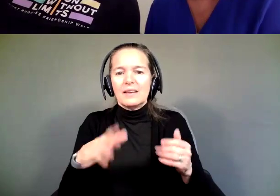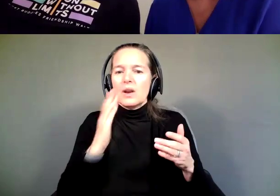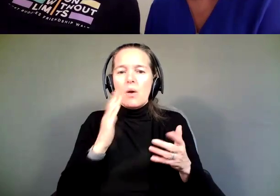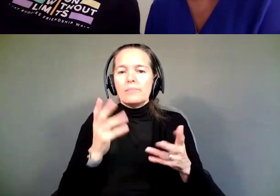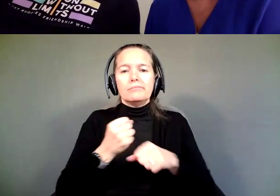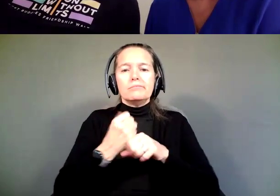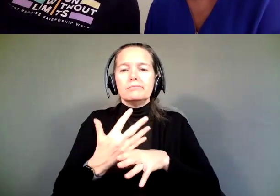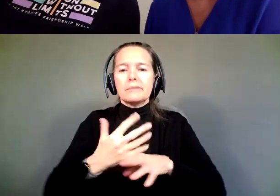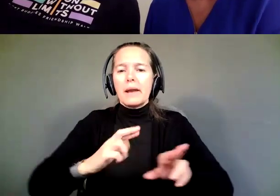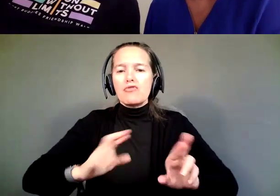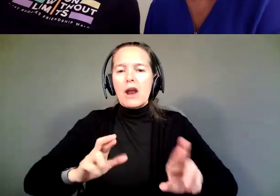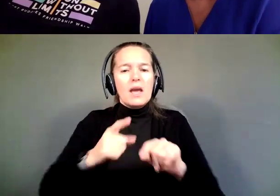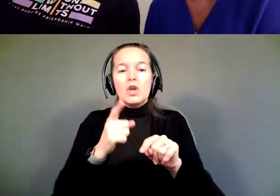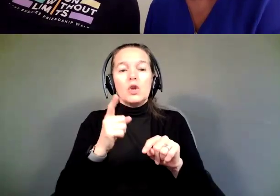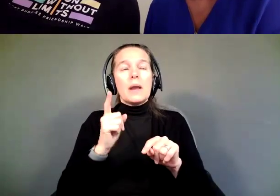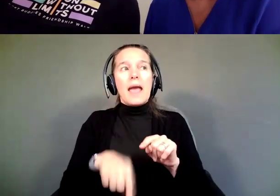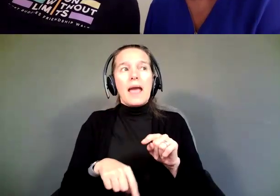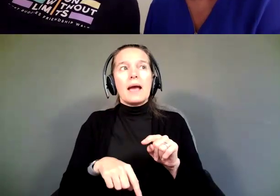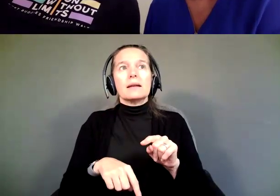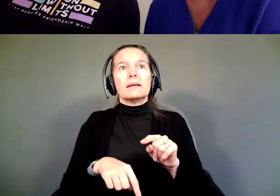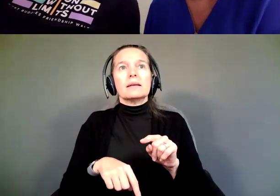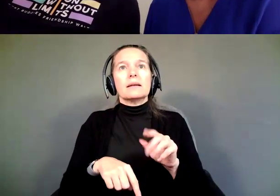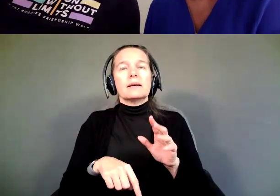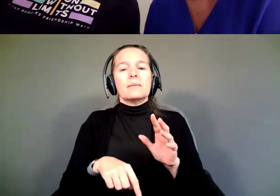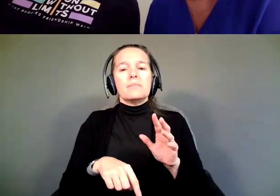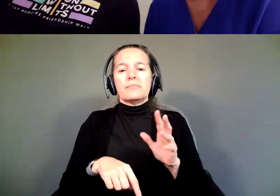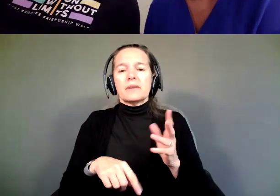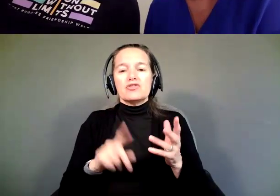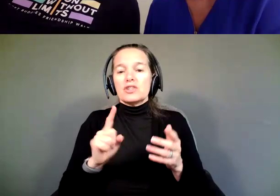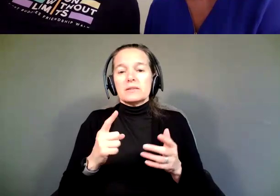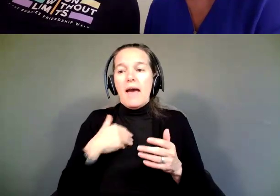You can't take a kid who, you know, five weeks before was sleeping on the floor of a day